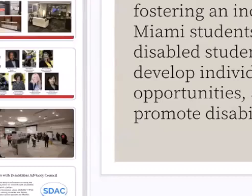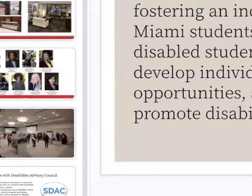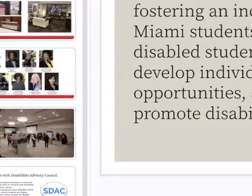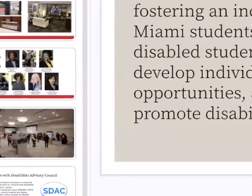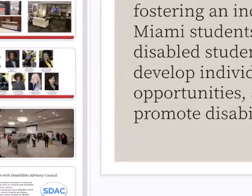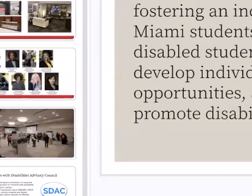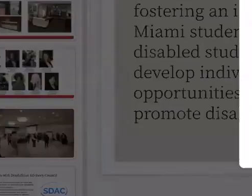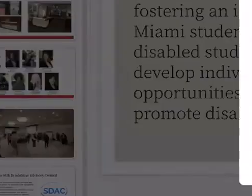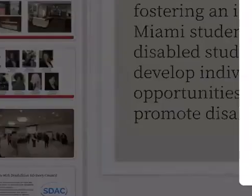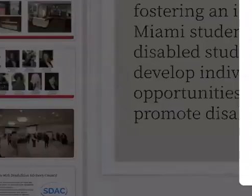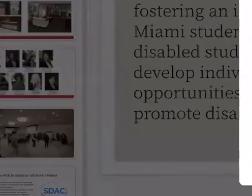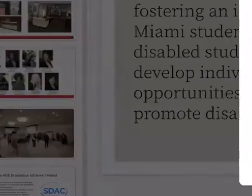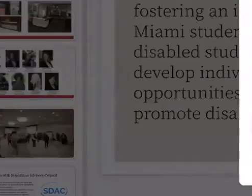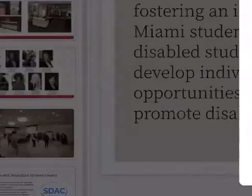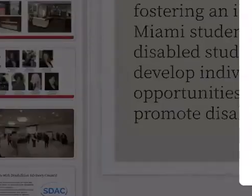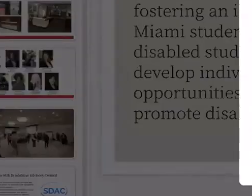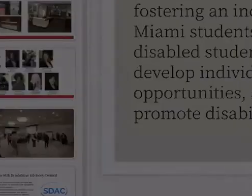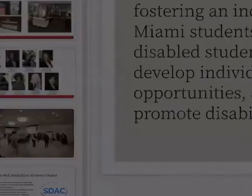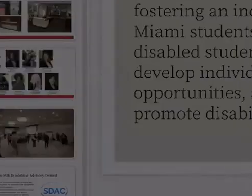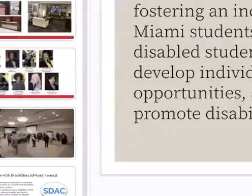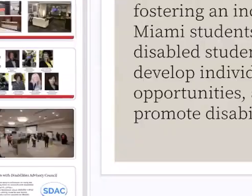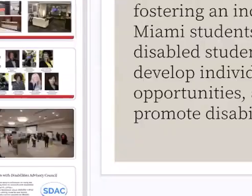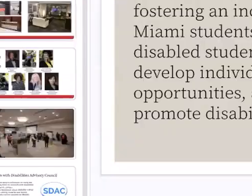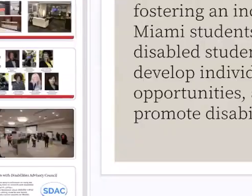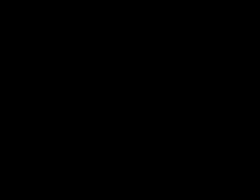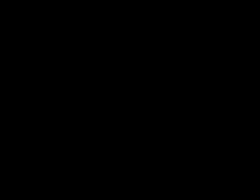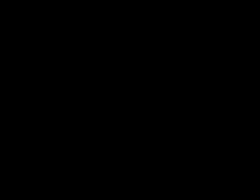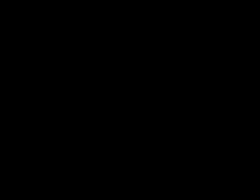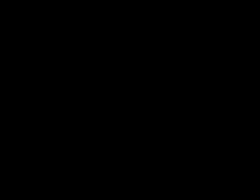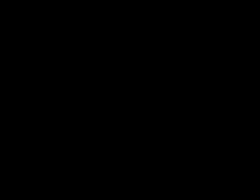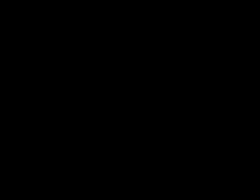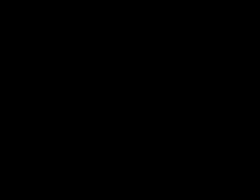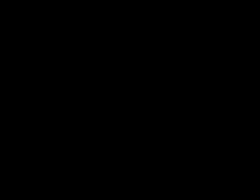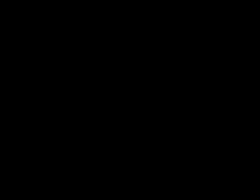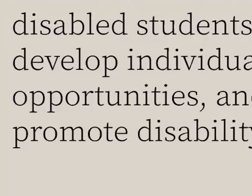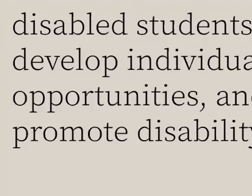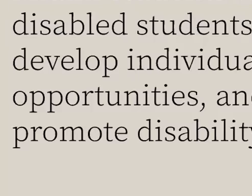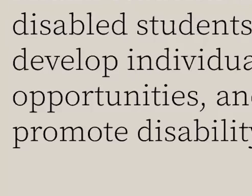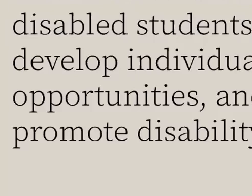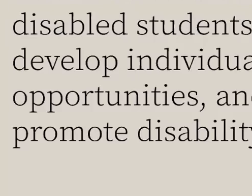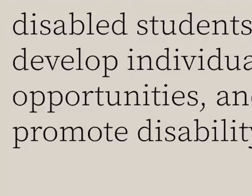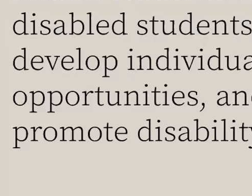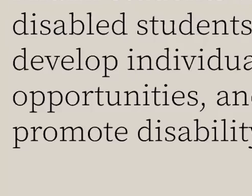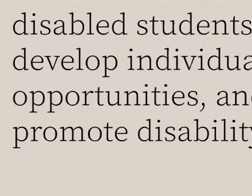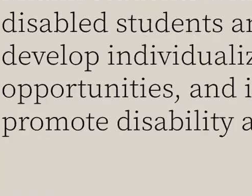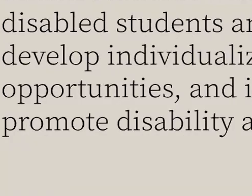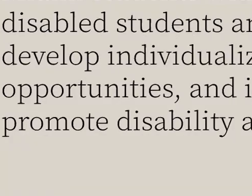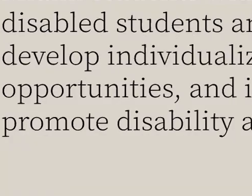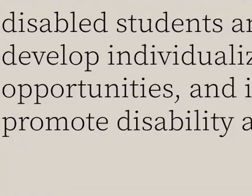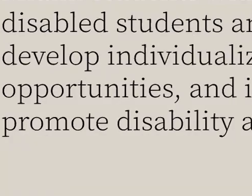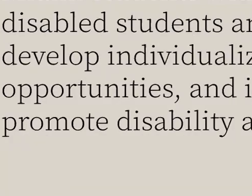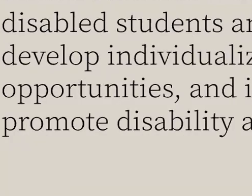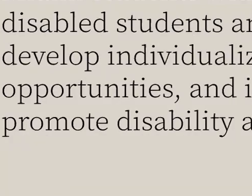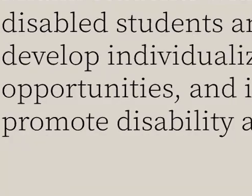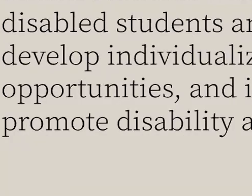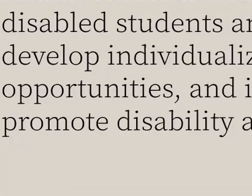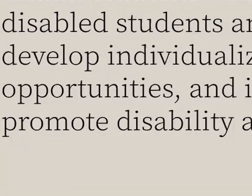including personal identity development and collective disability coalition building.